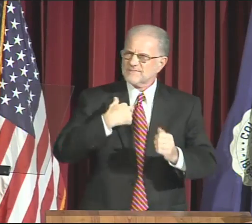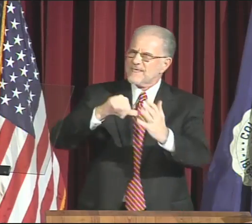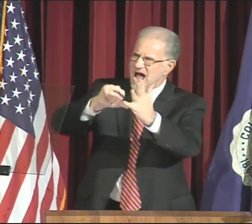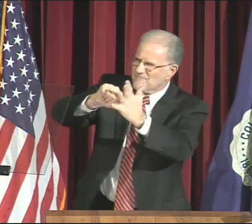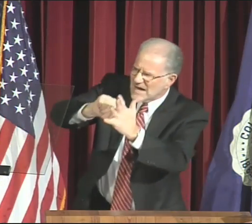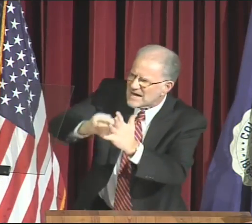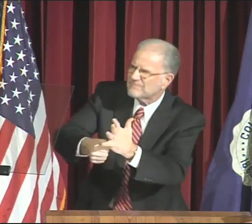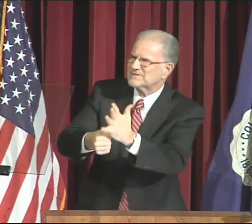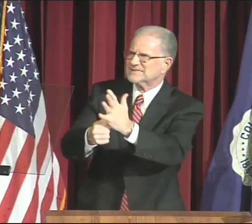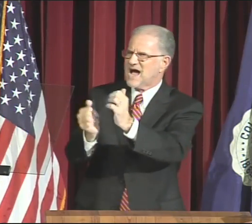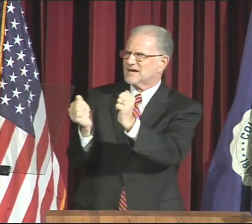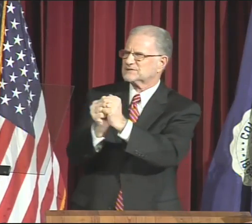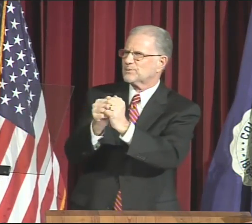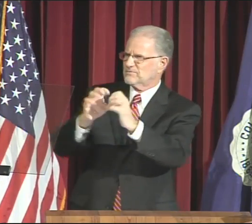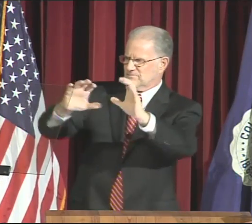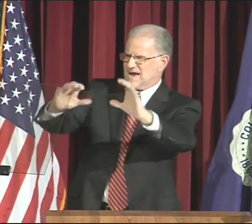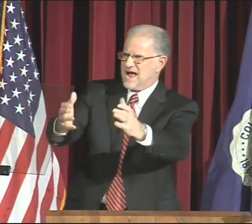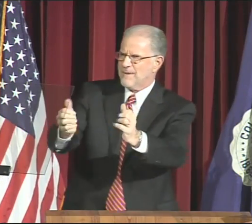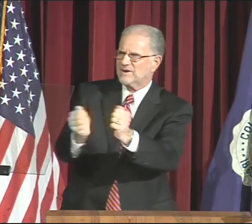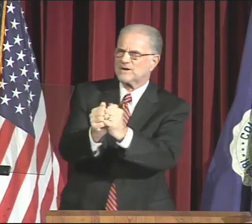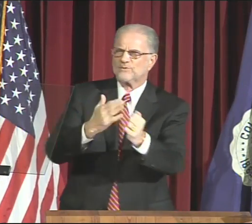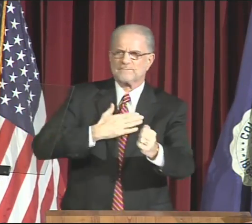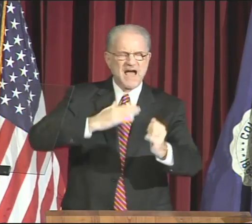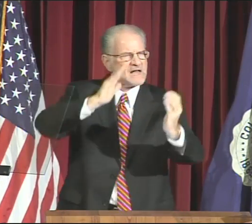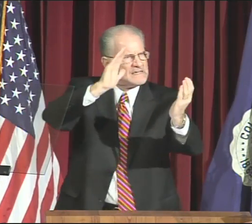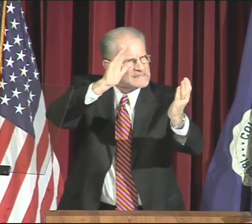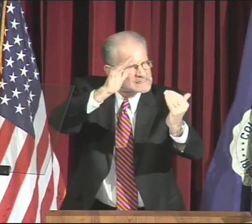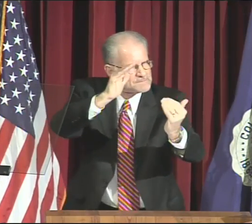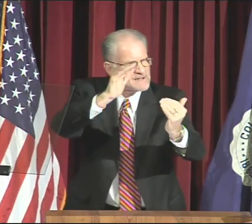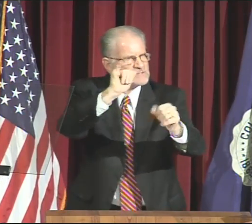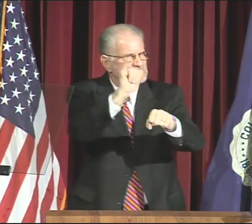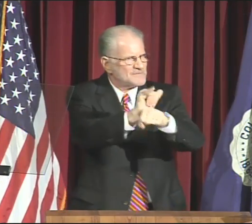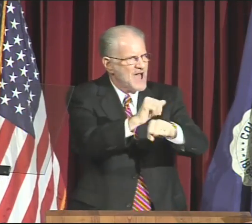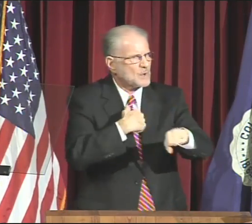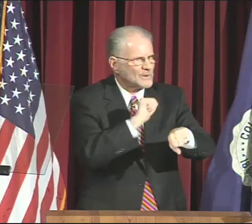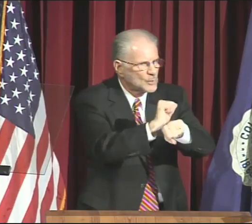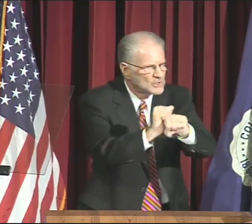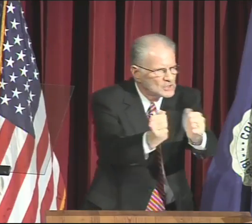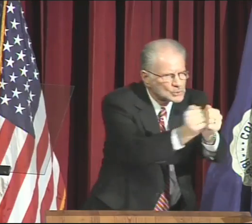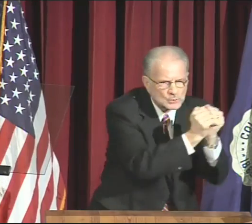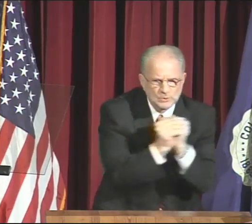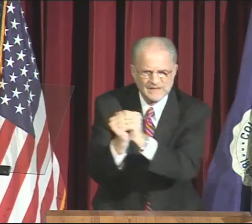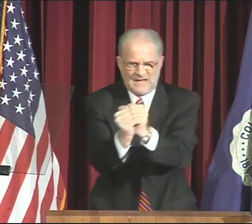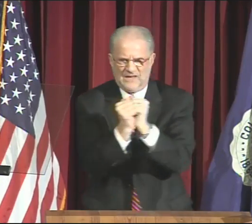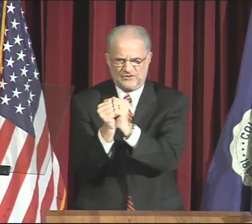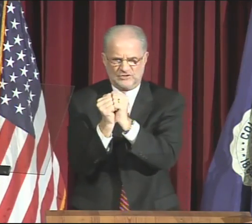I have emphasized with the Cabinet my expectations